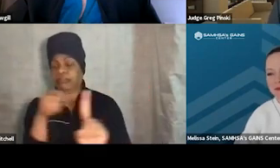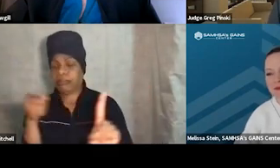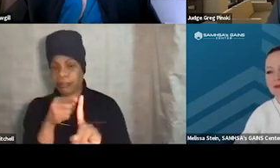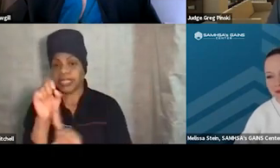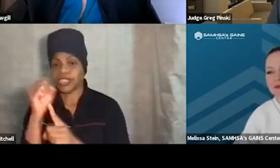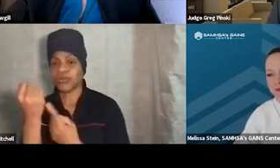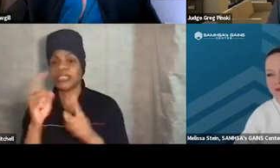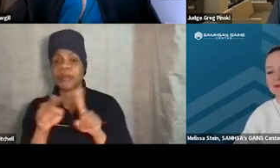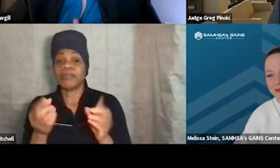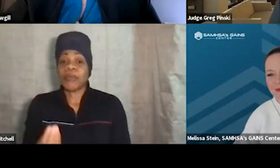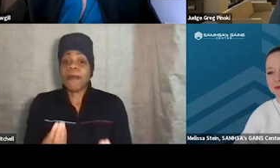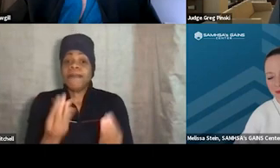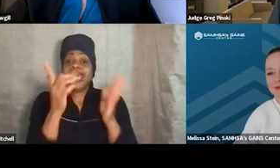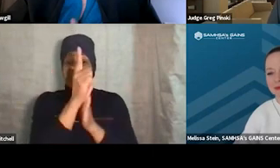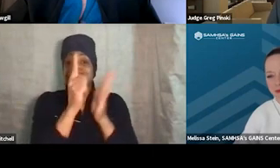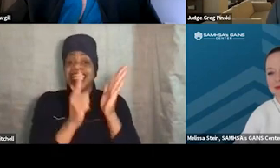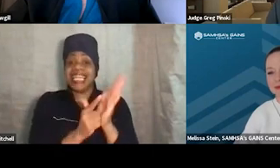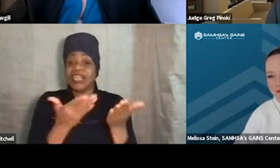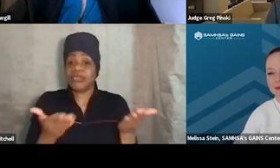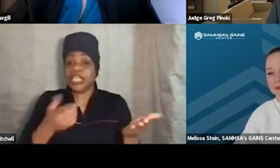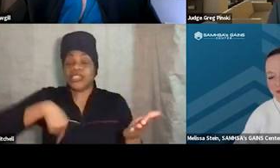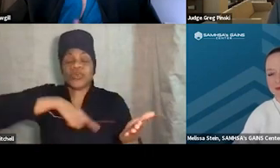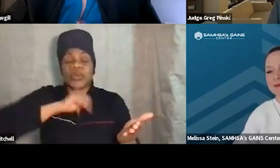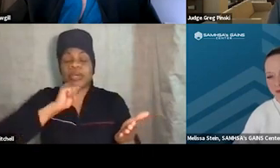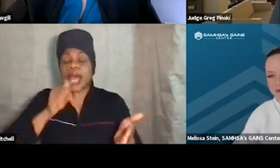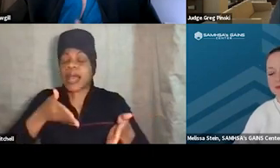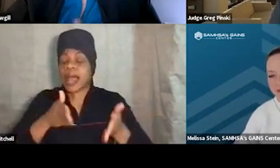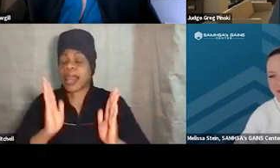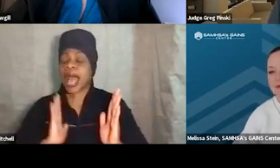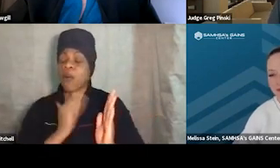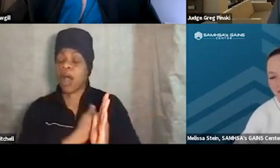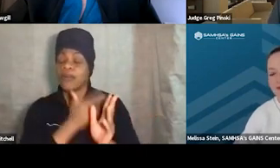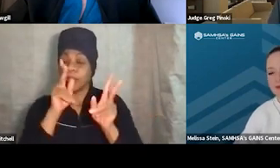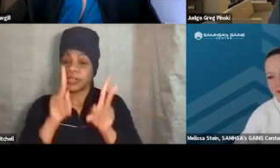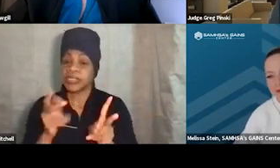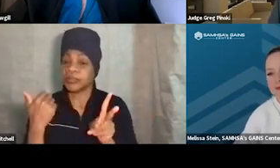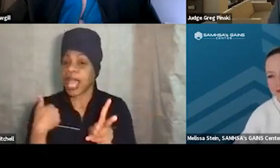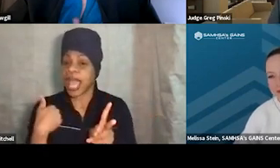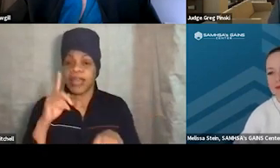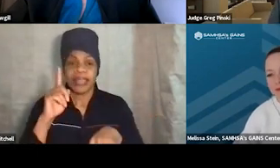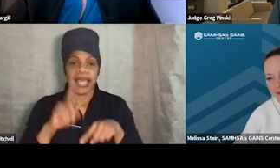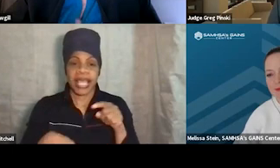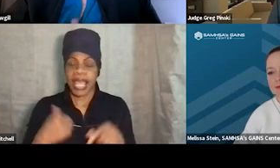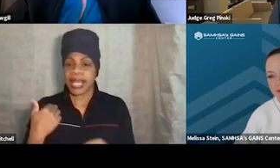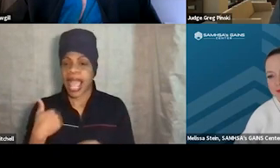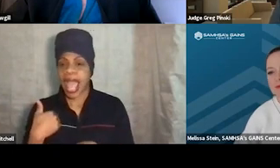legal things that we won't allow our participants to have. I mean, they can't have cough syrup, for instance,